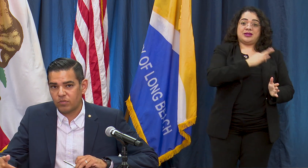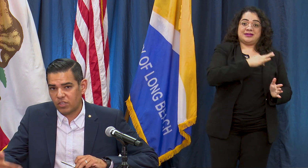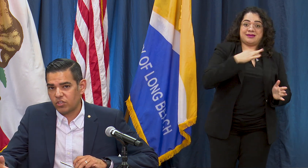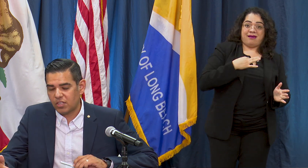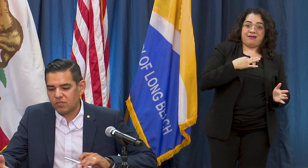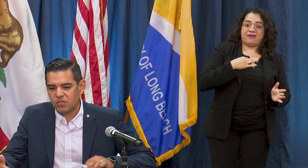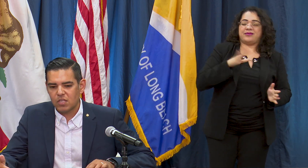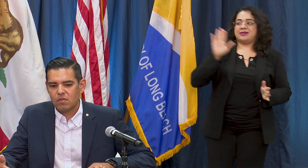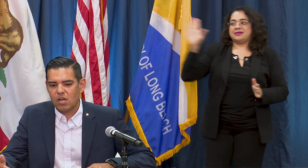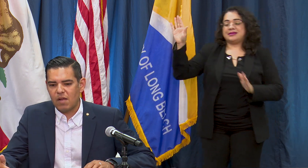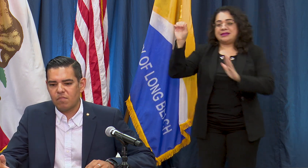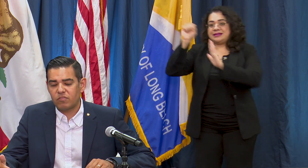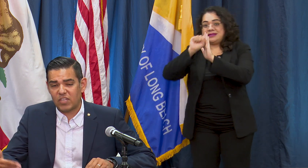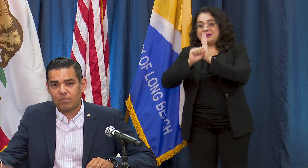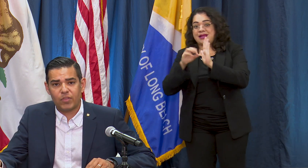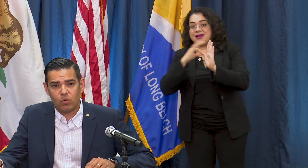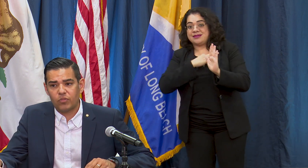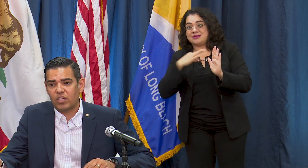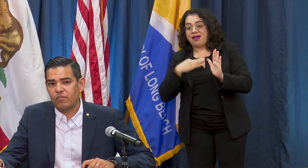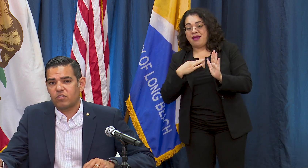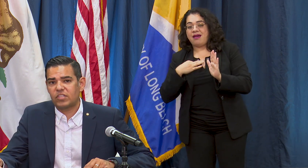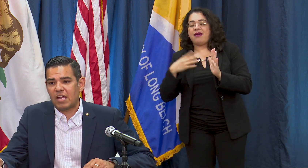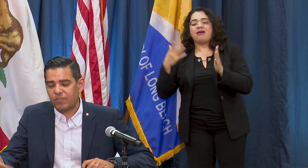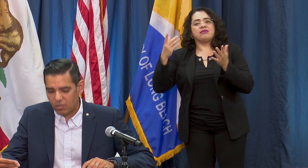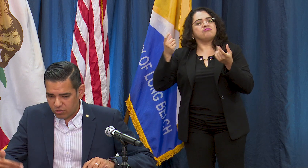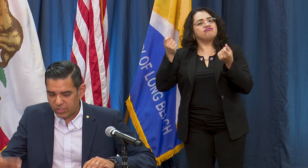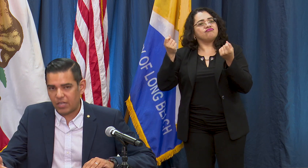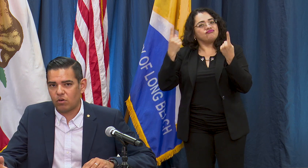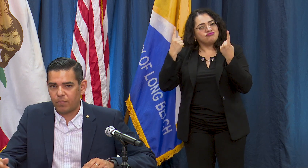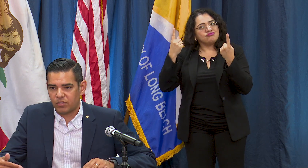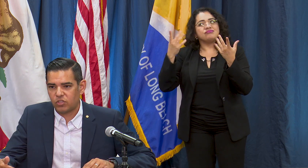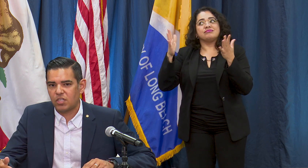position is, same thing with the governor staff they understand what our position